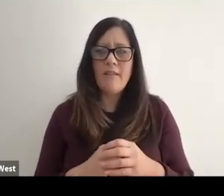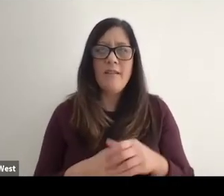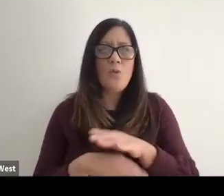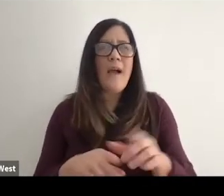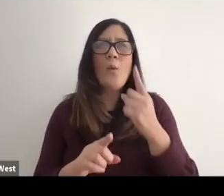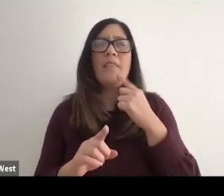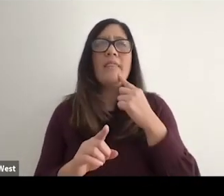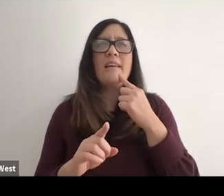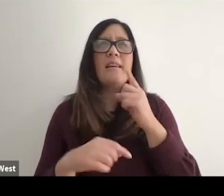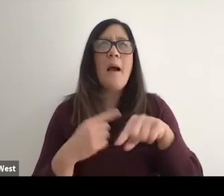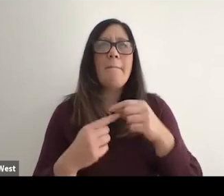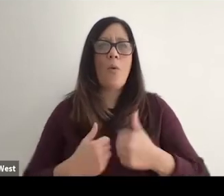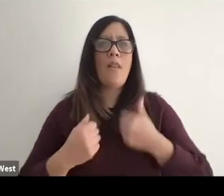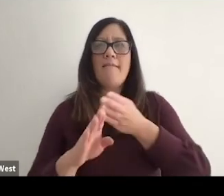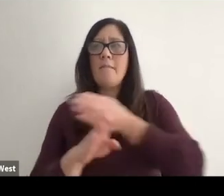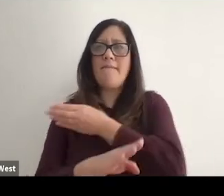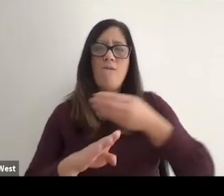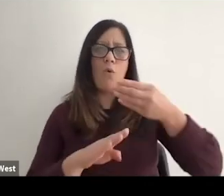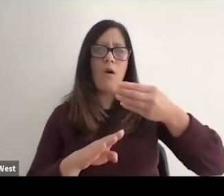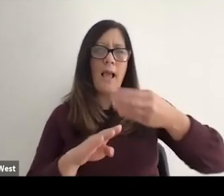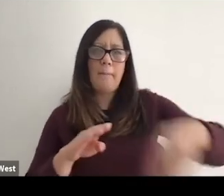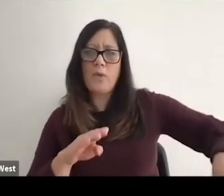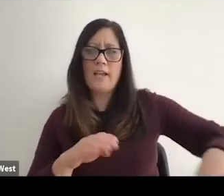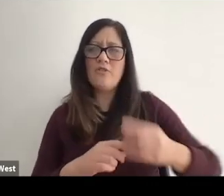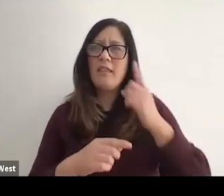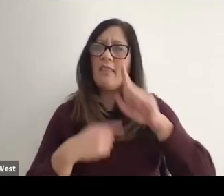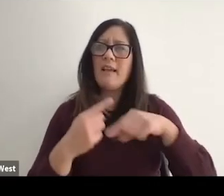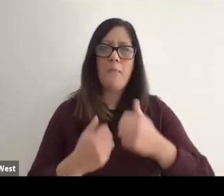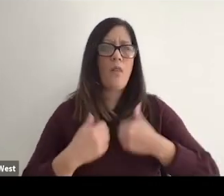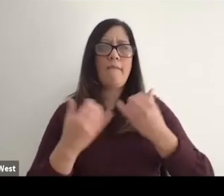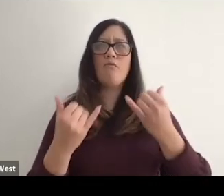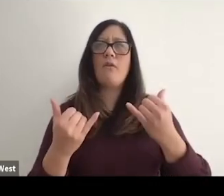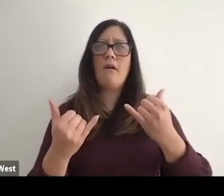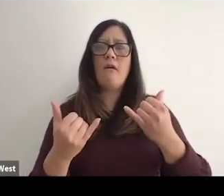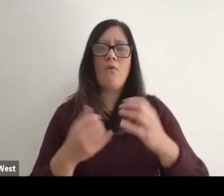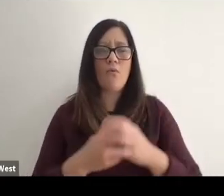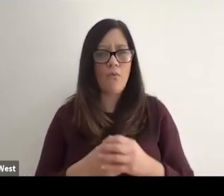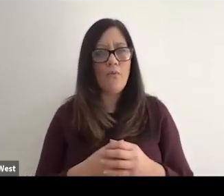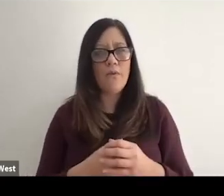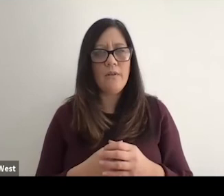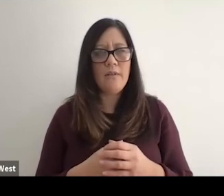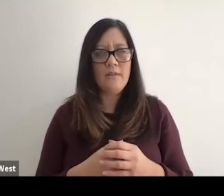don't think about life prior to the amputation. Think about life right now.